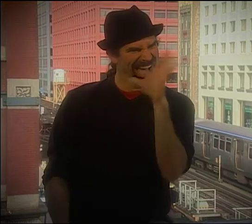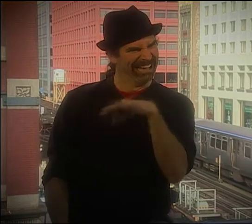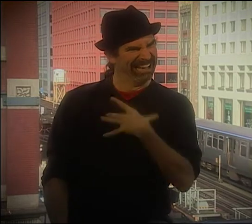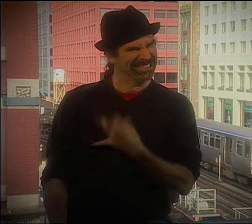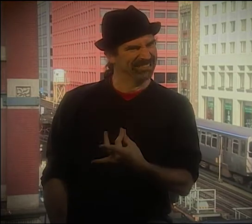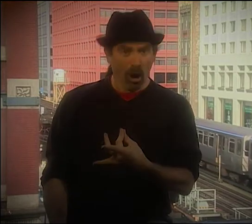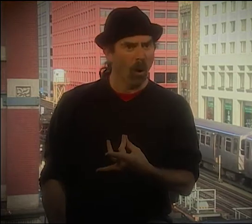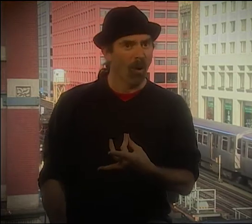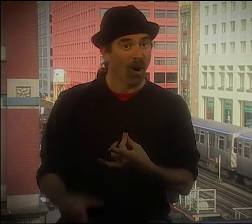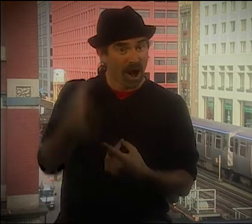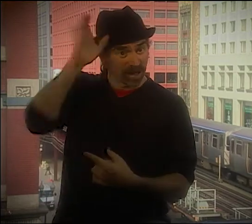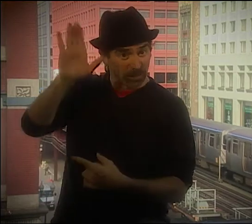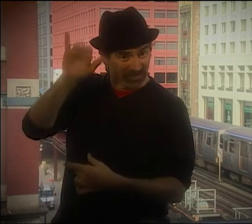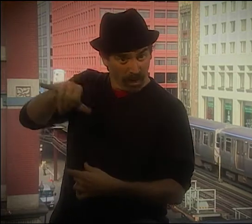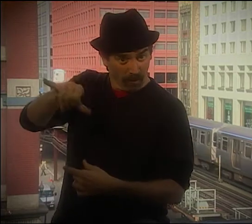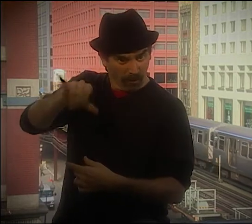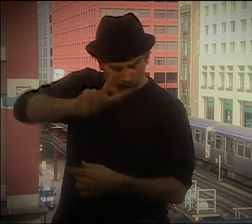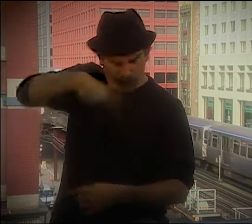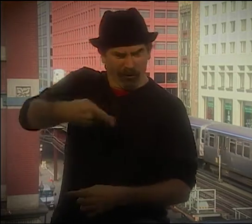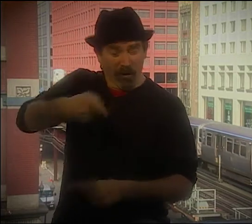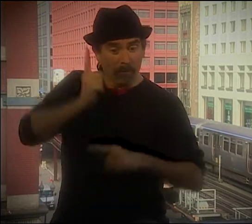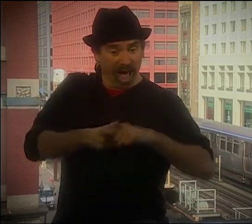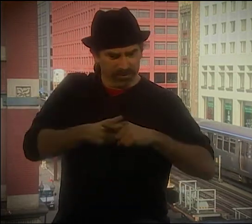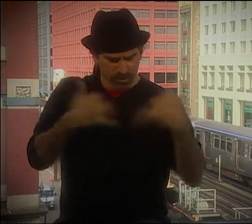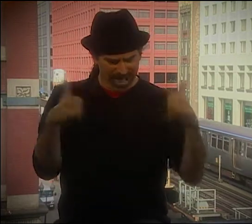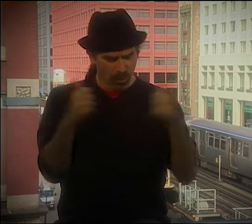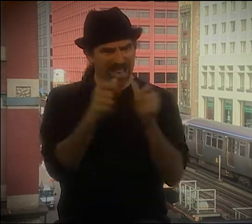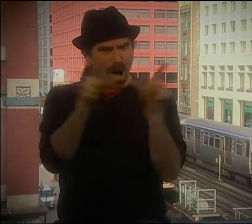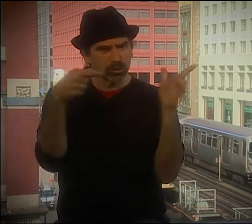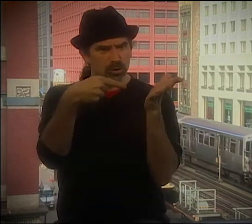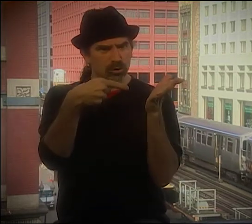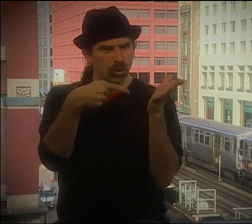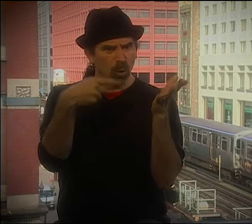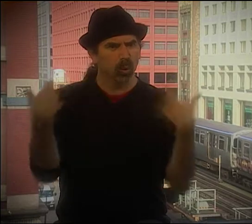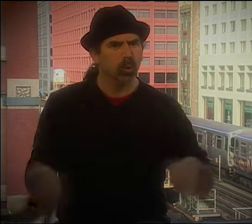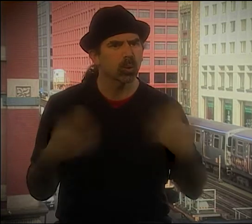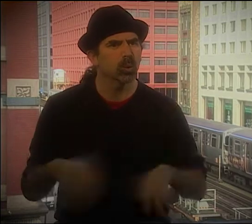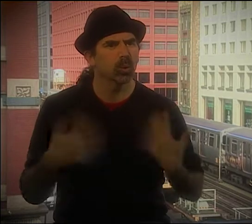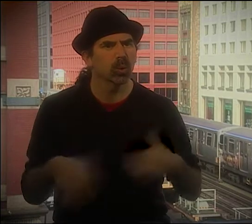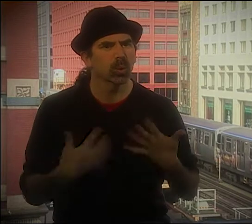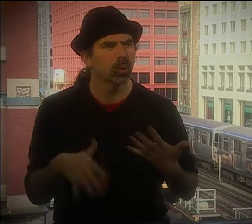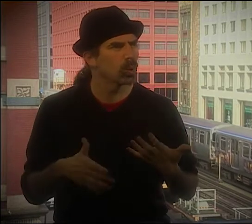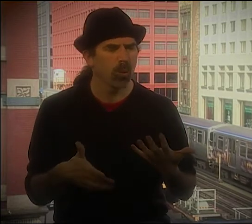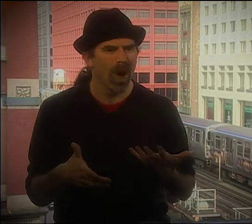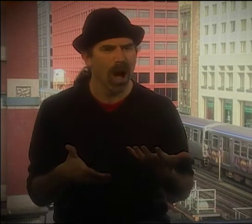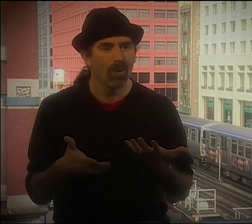BUT IT WAS LIKE A TURN OF CULTURE, VERY INTERESTING.